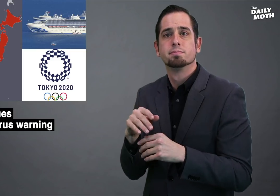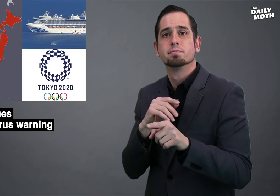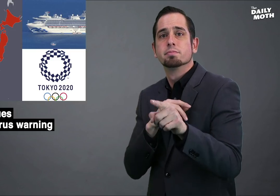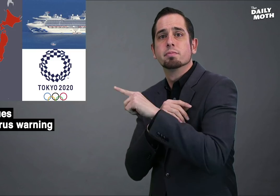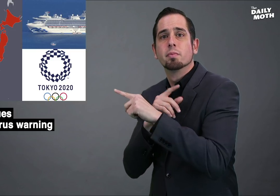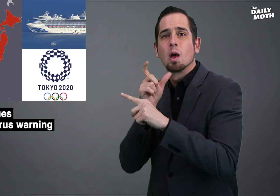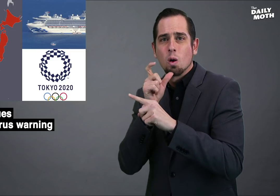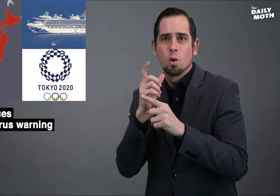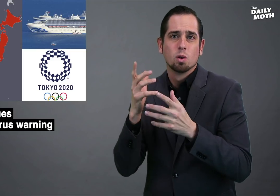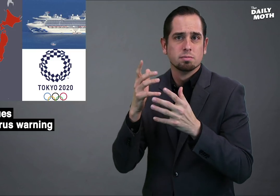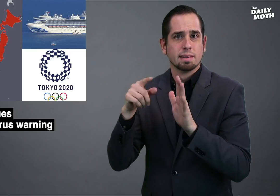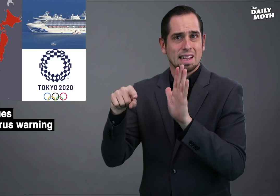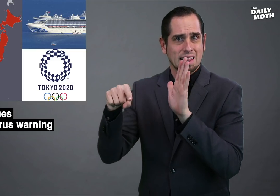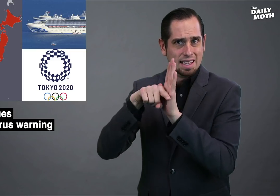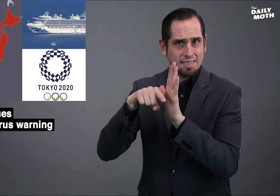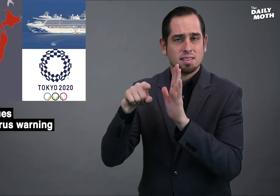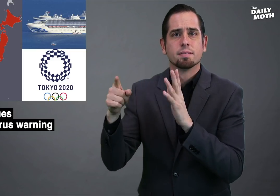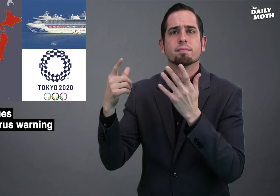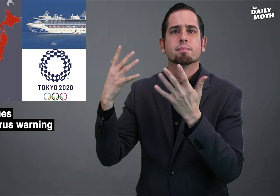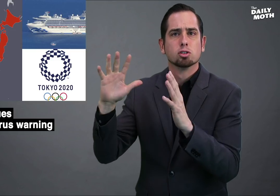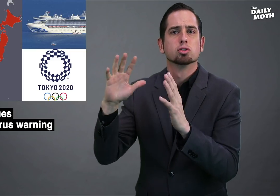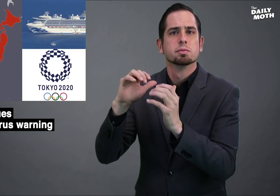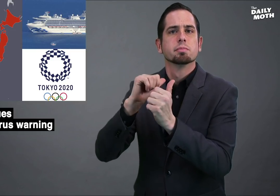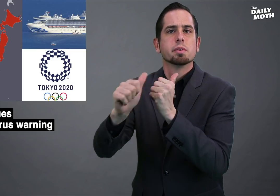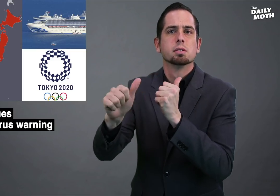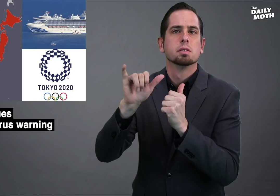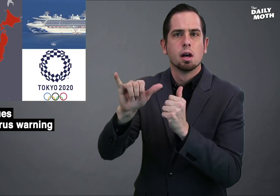Those who tested negative and have passed